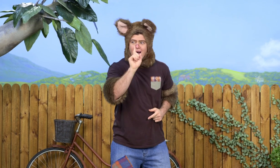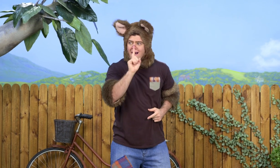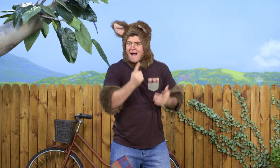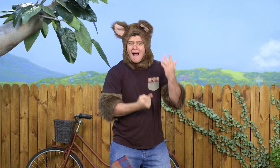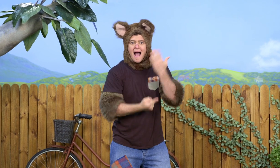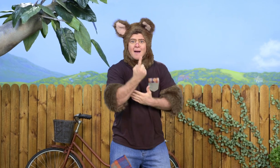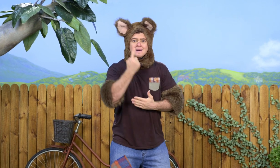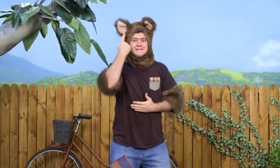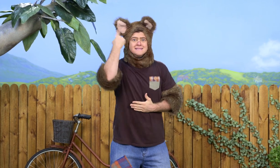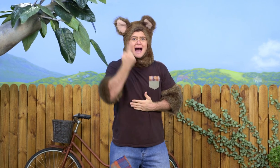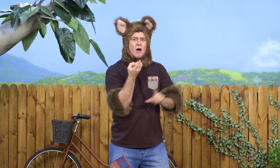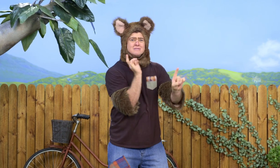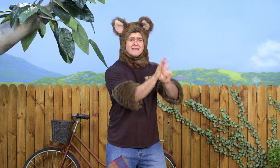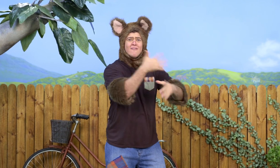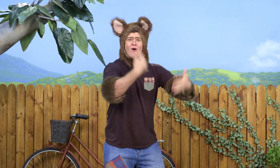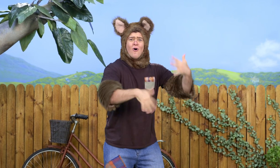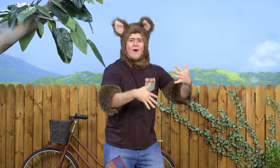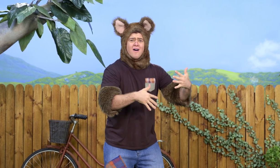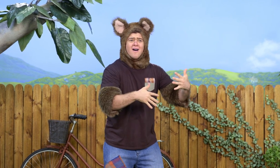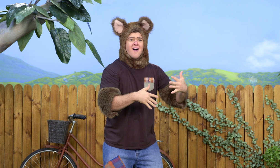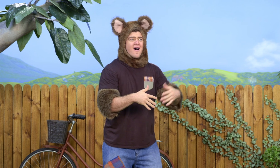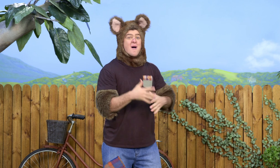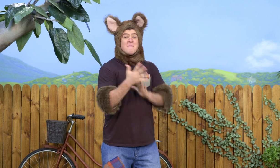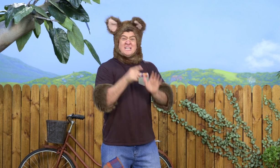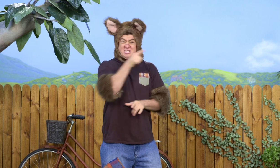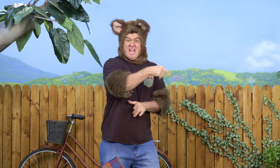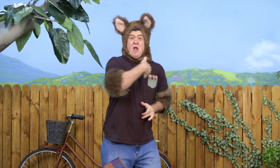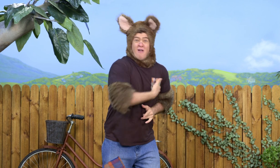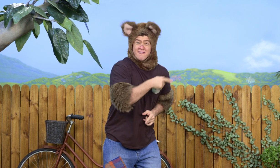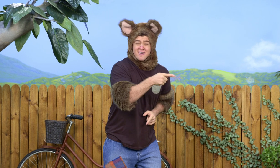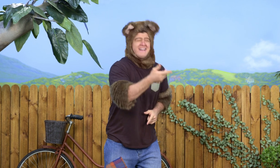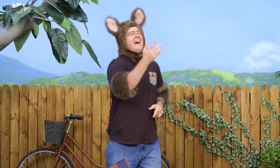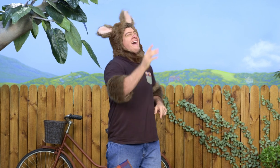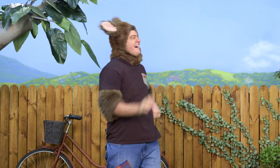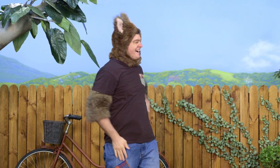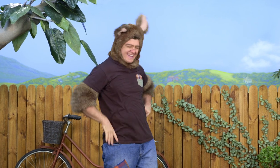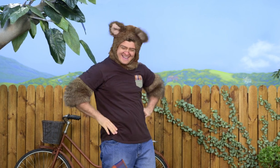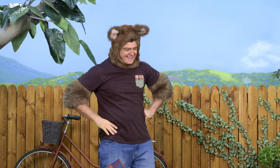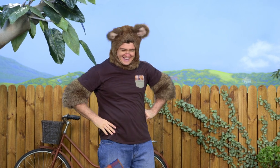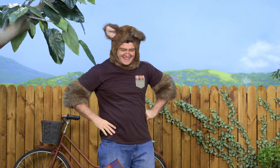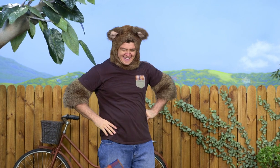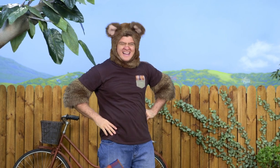But she got hurt herself. That means SHE was the rough one! (CHUCKLES)